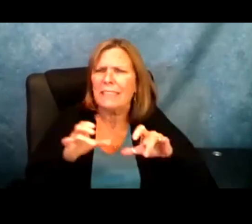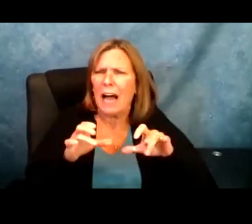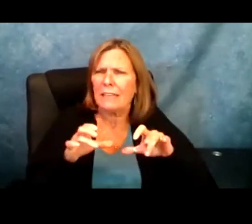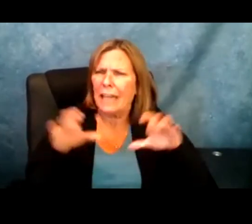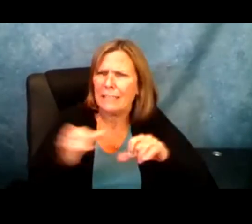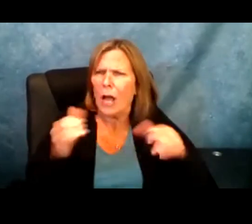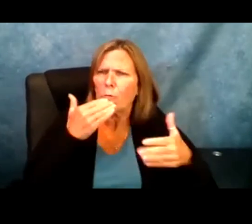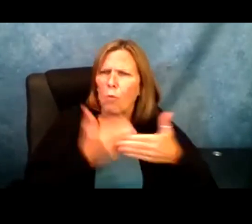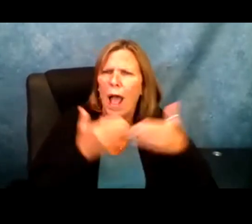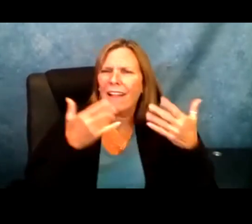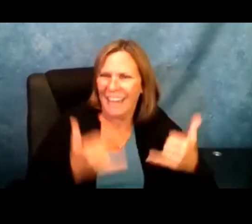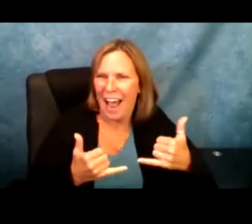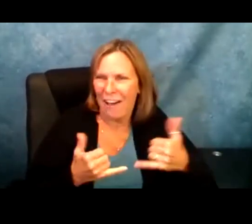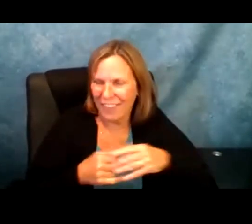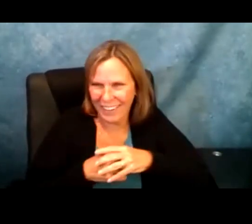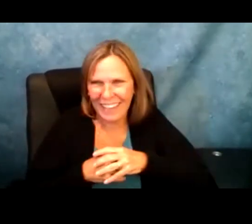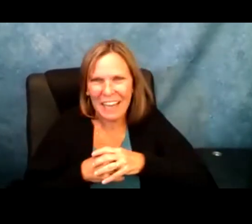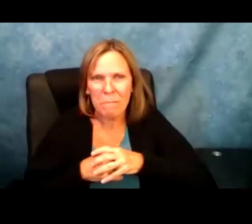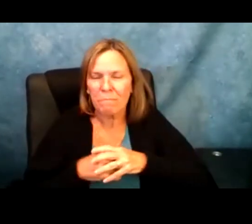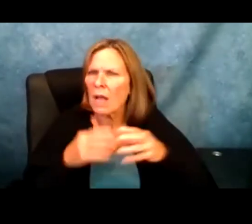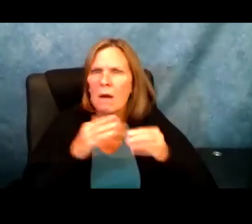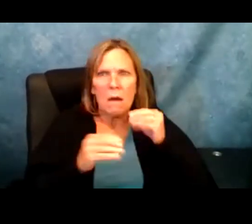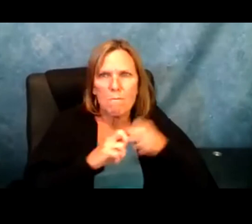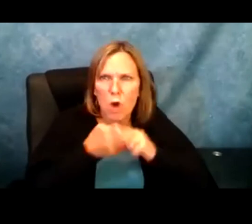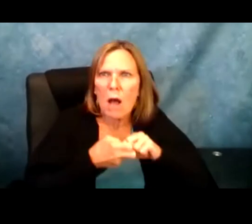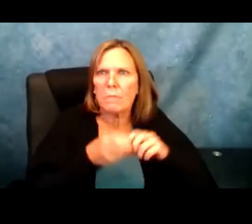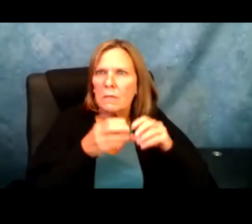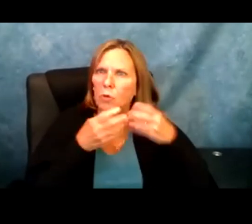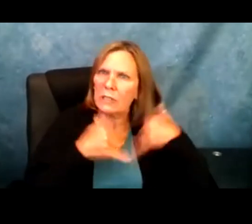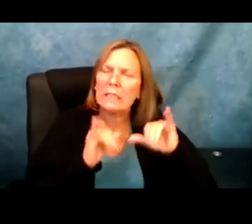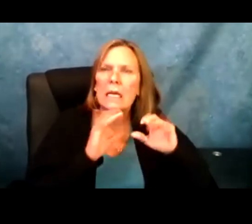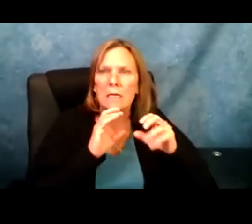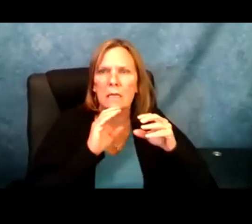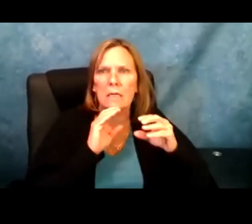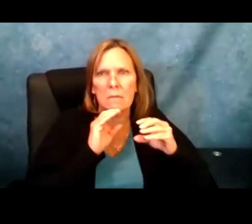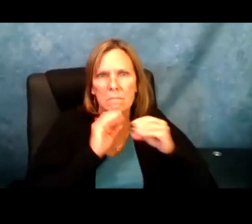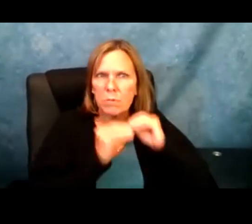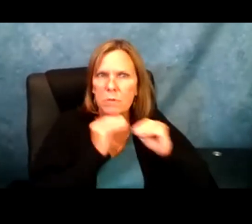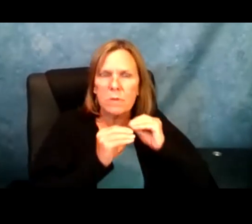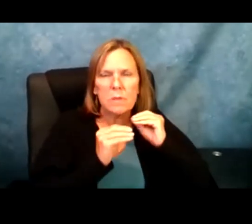things he thinks has to be done. Done and done well now because we listened to the youth. They are